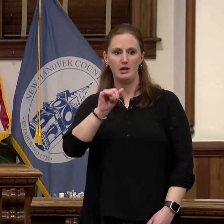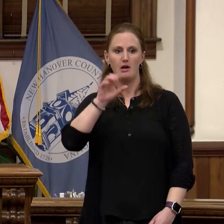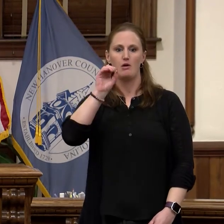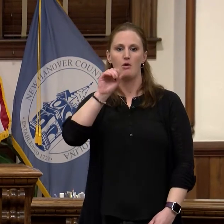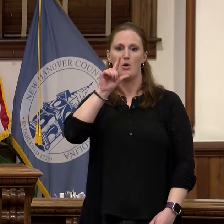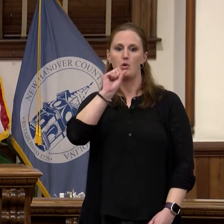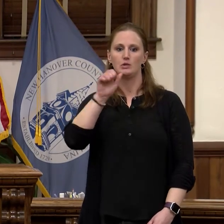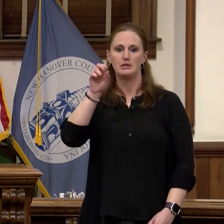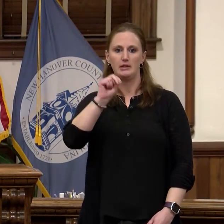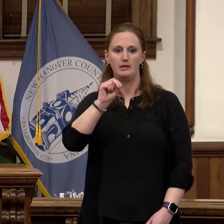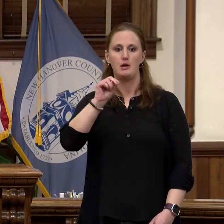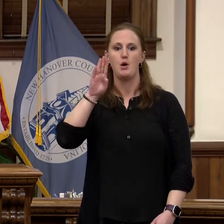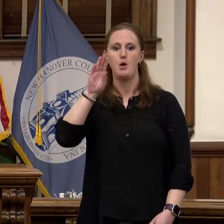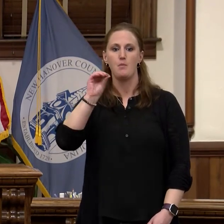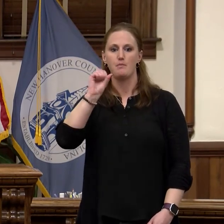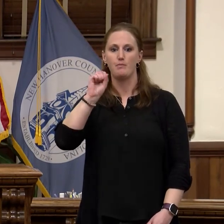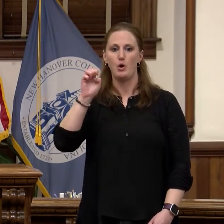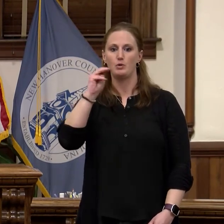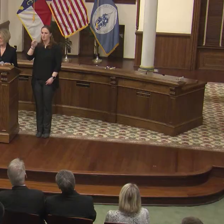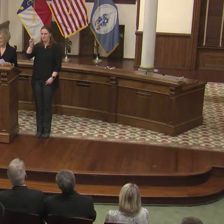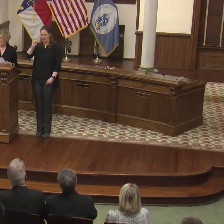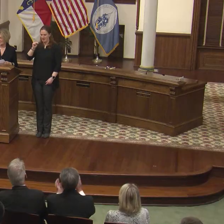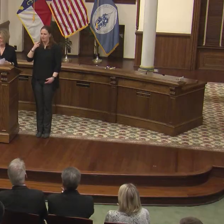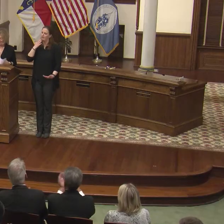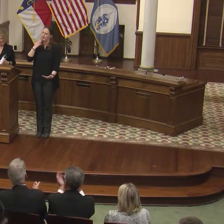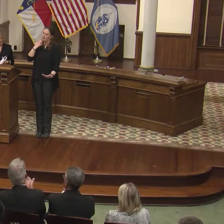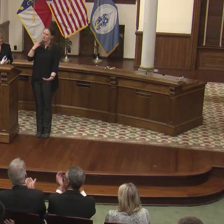this year's state of the county address.